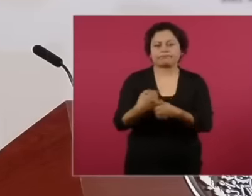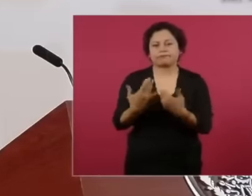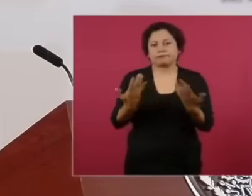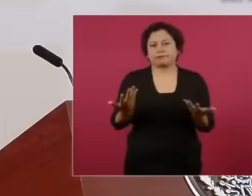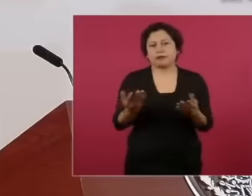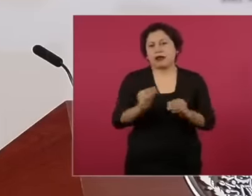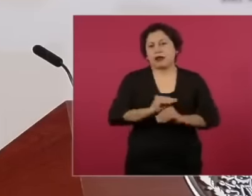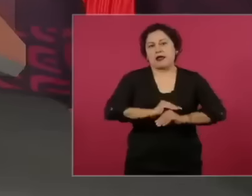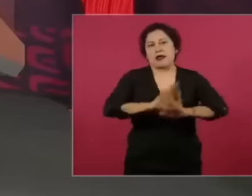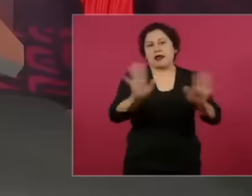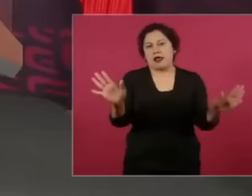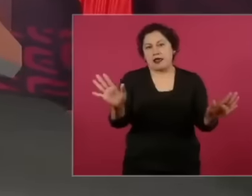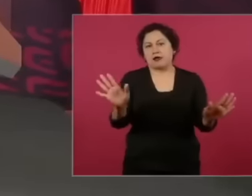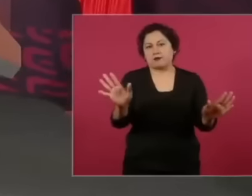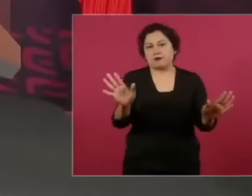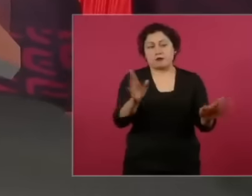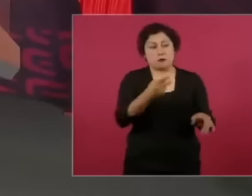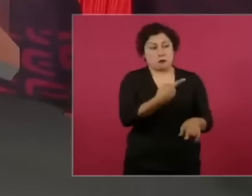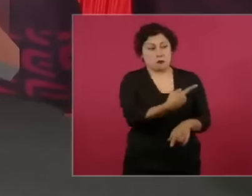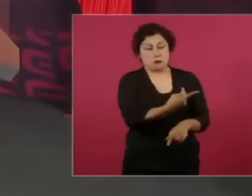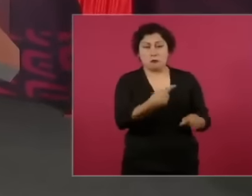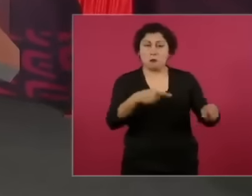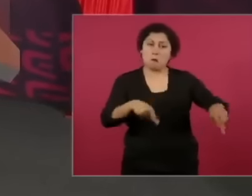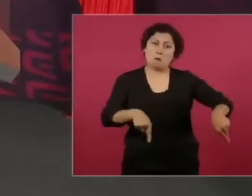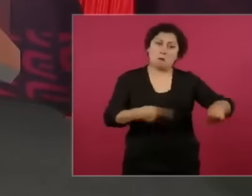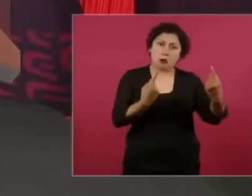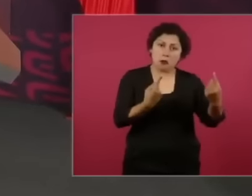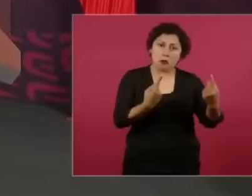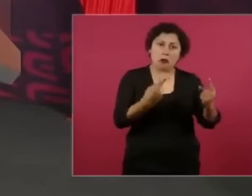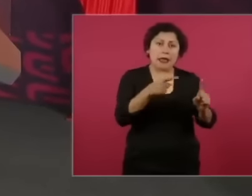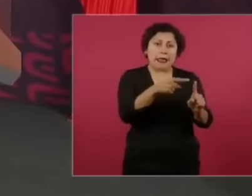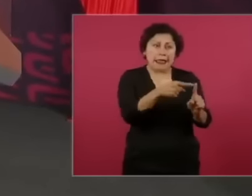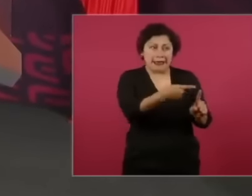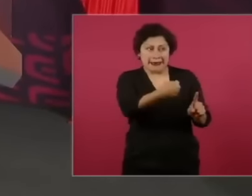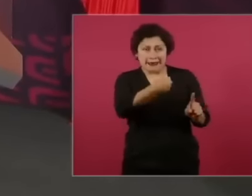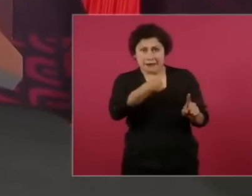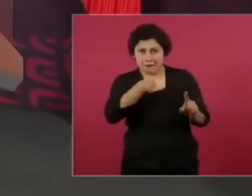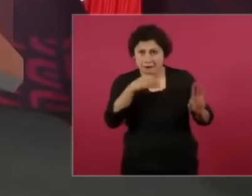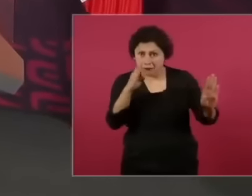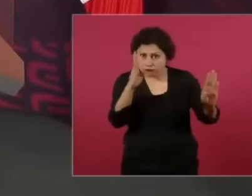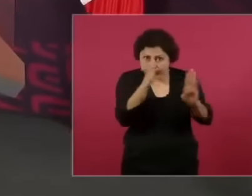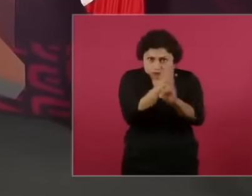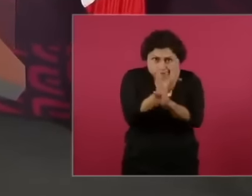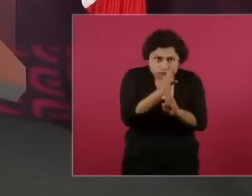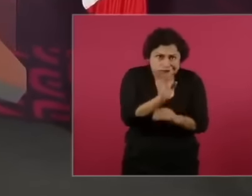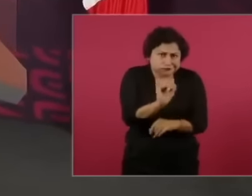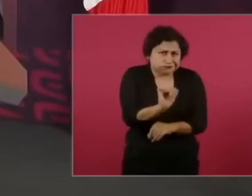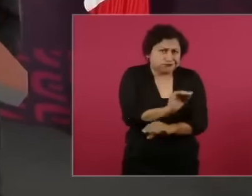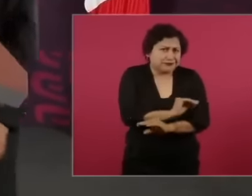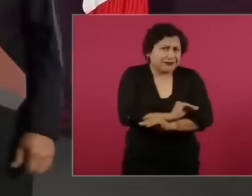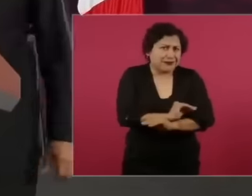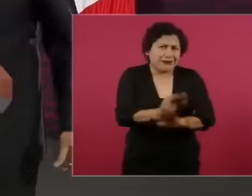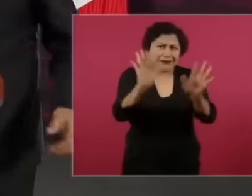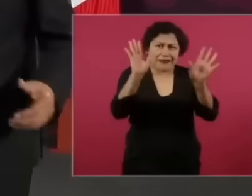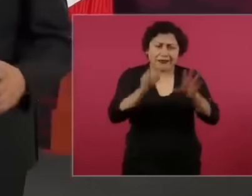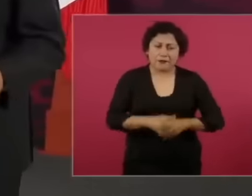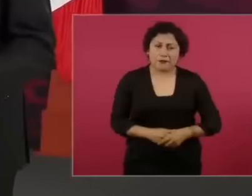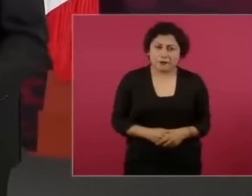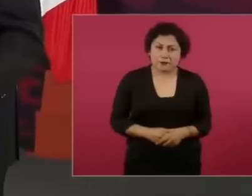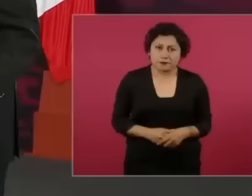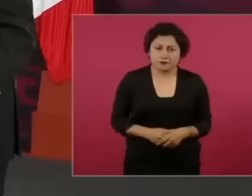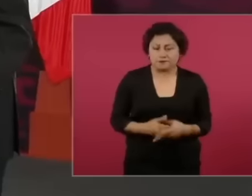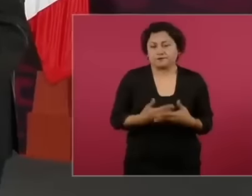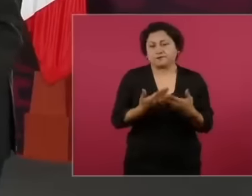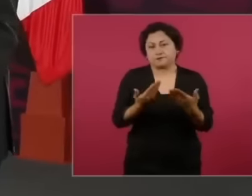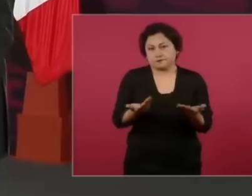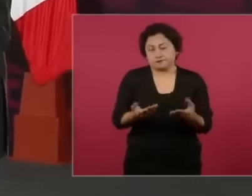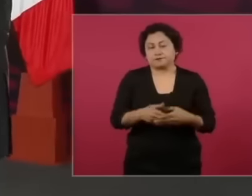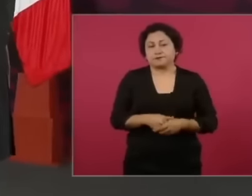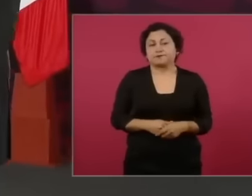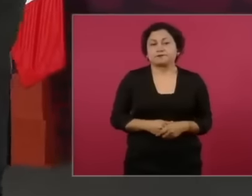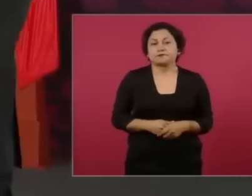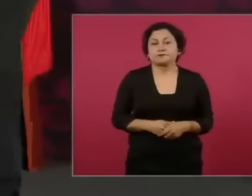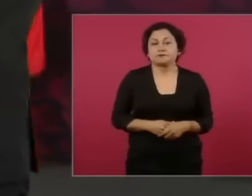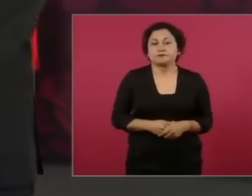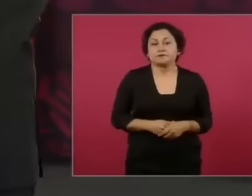spied on me so he wrote that there is evidence